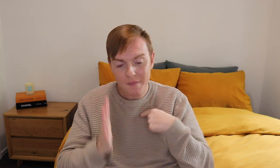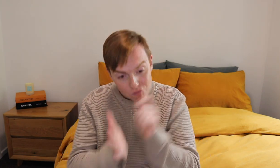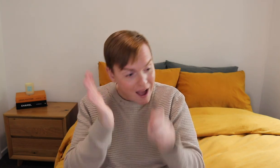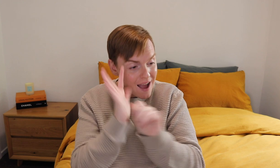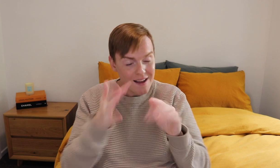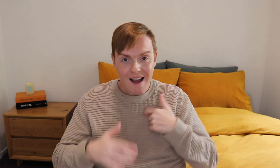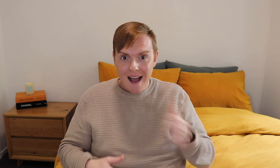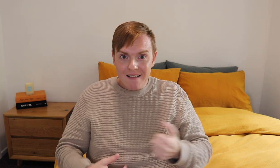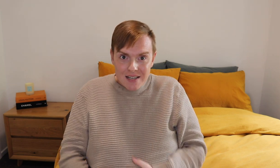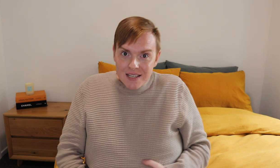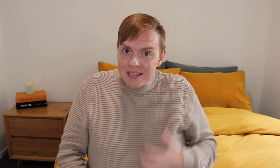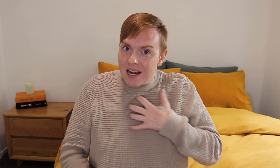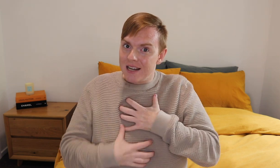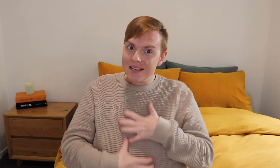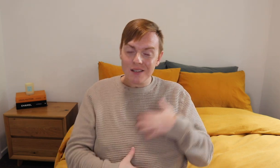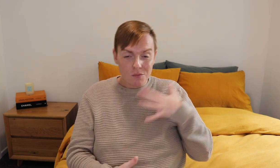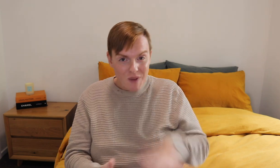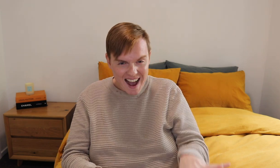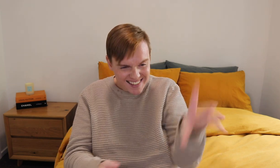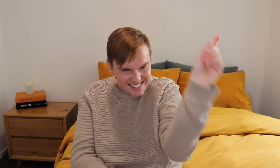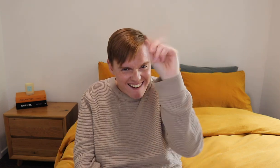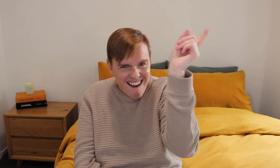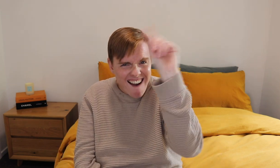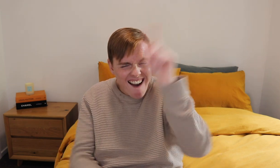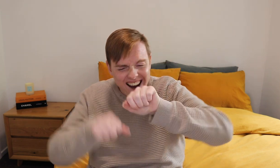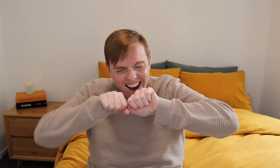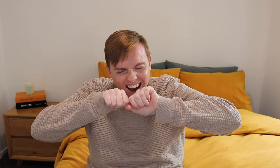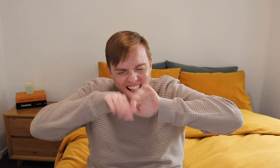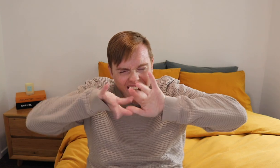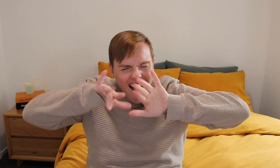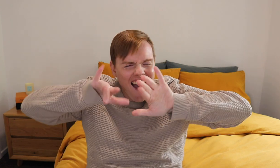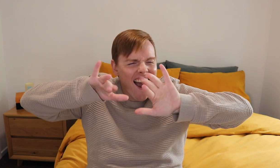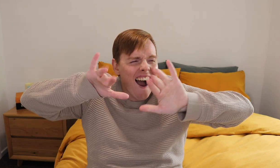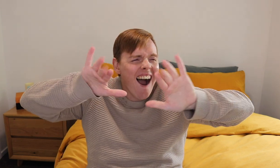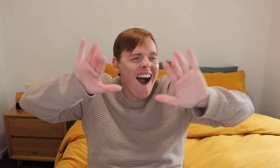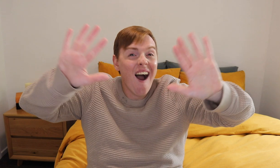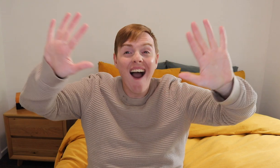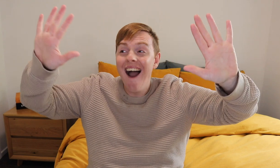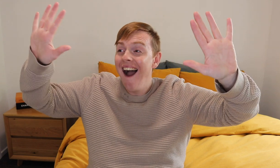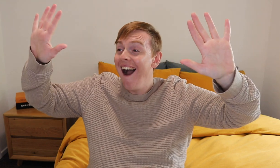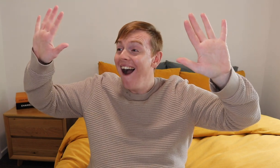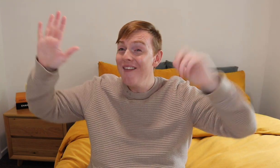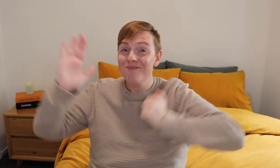I have been itching a lot and I want to release my book now